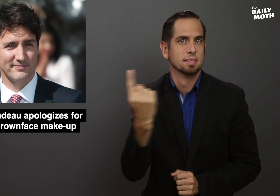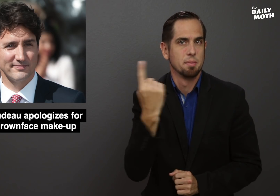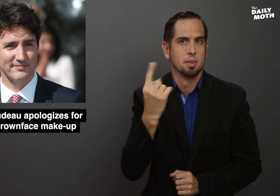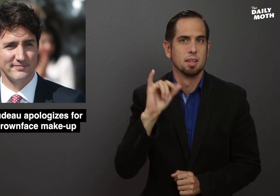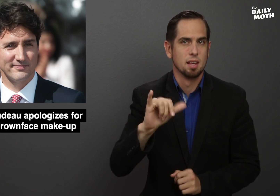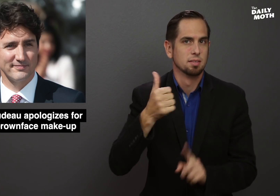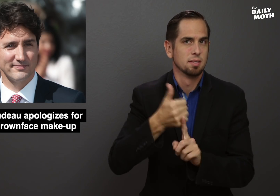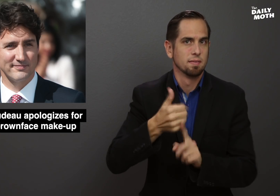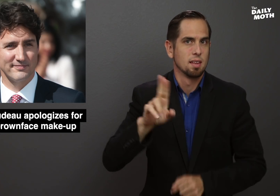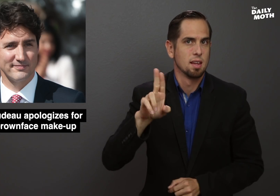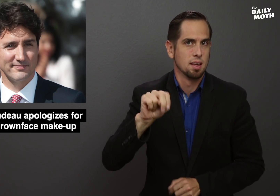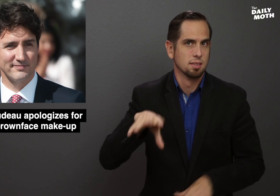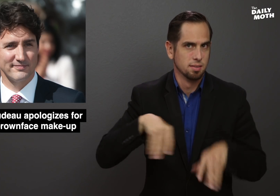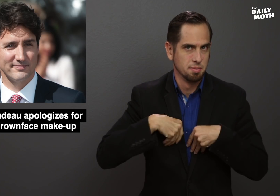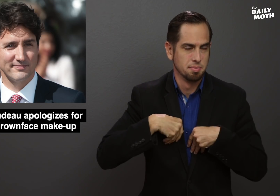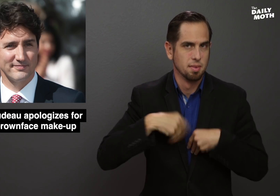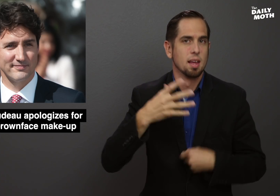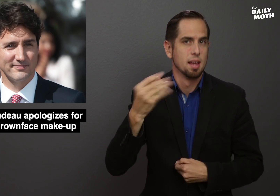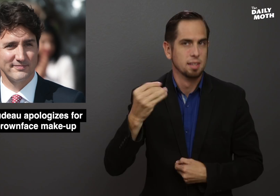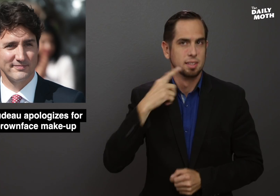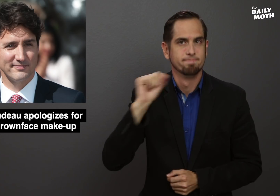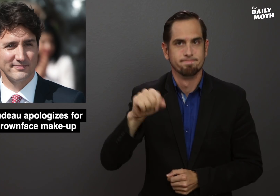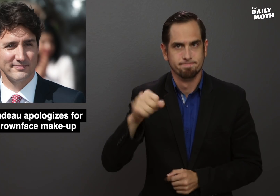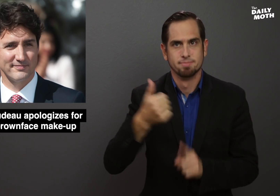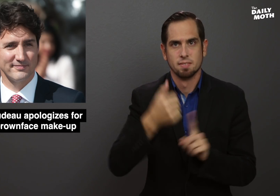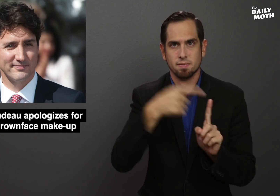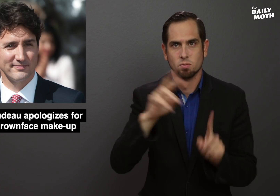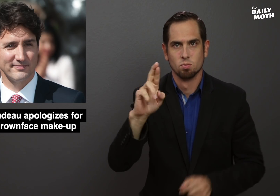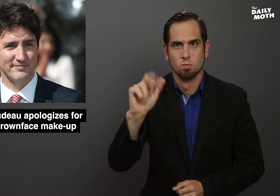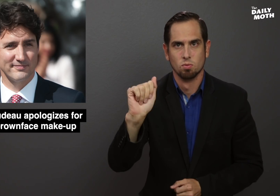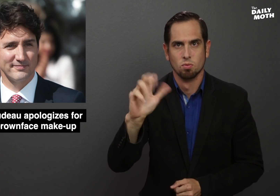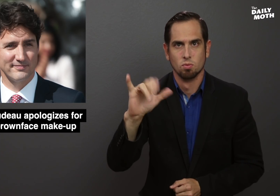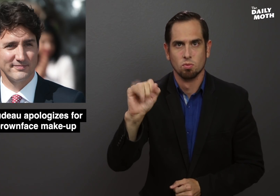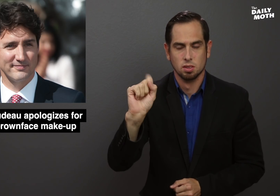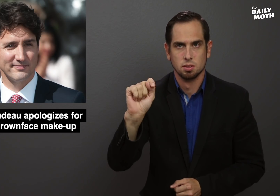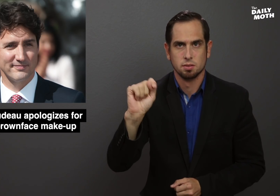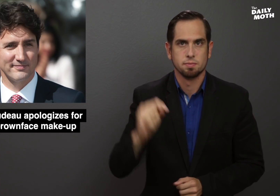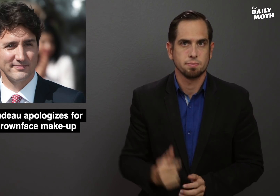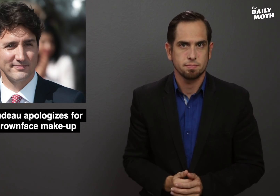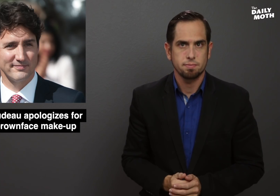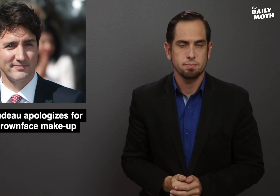that was unacceptable and, yes, racist."